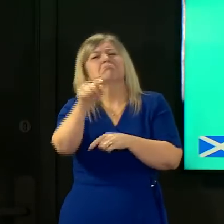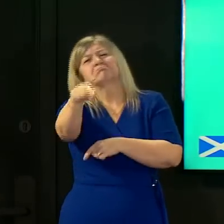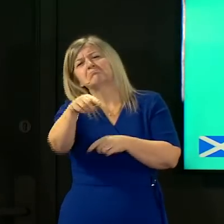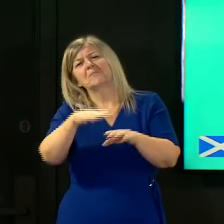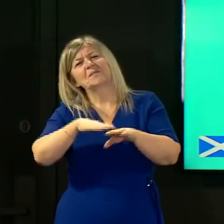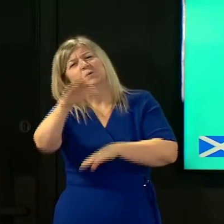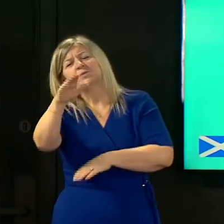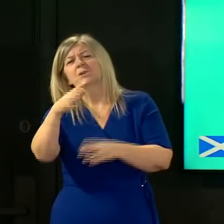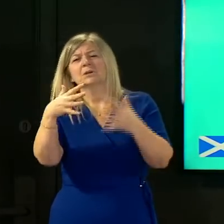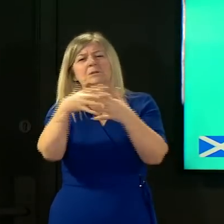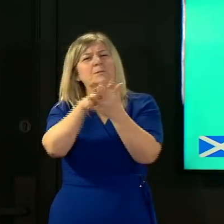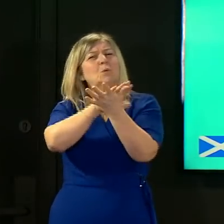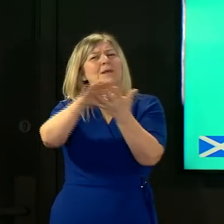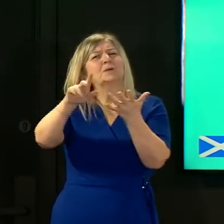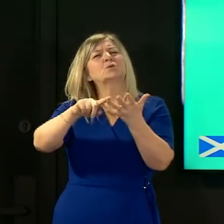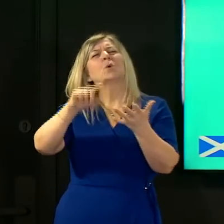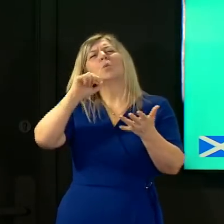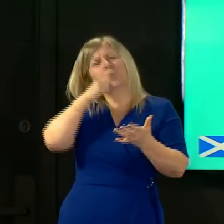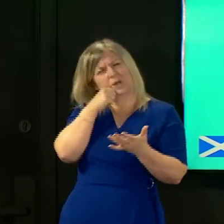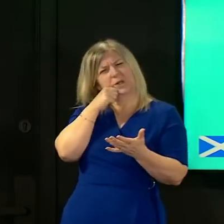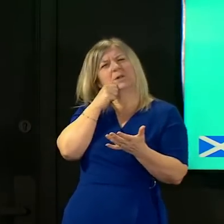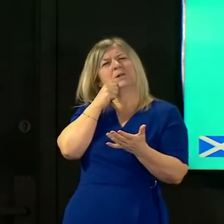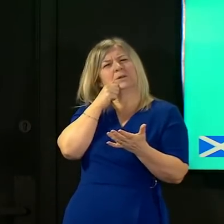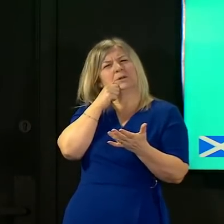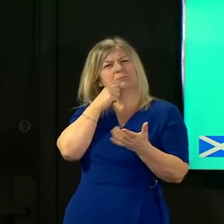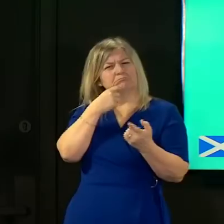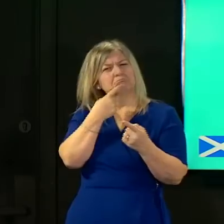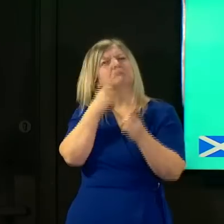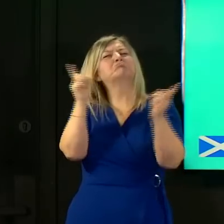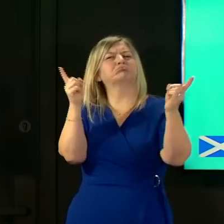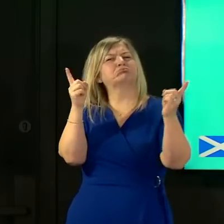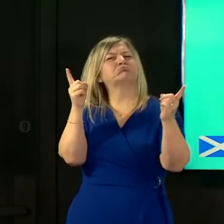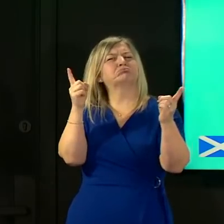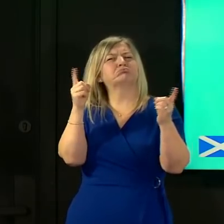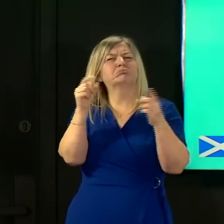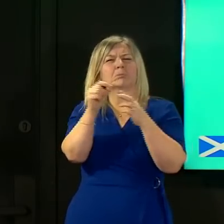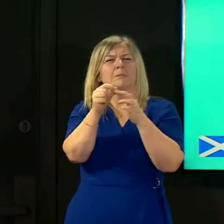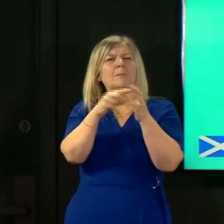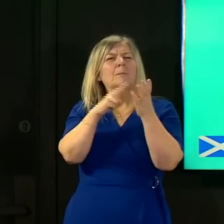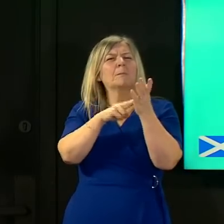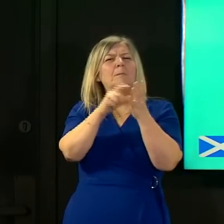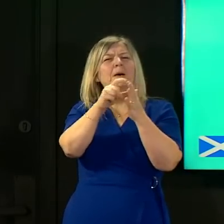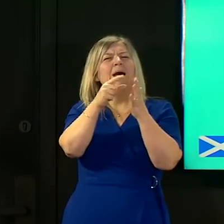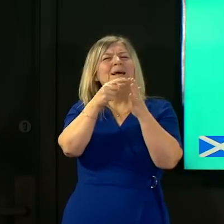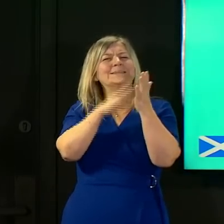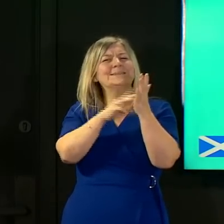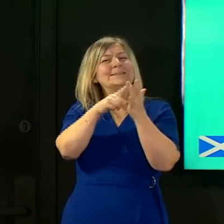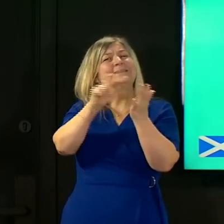that pandemic phase into a subsequent phase whatever that might be but that doesn't stop